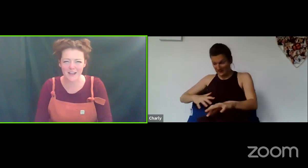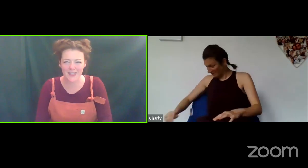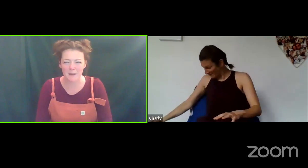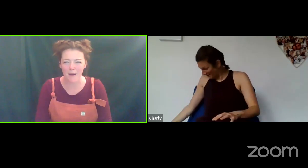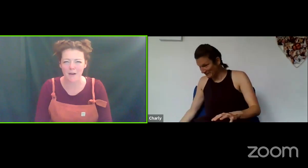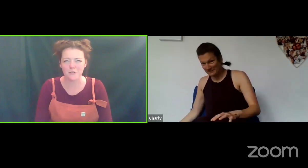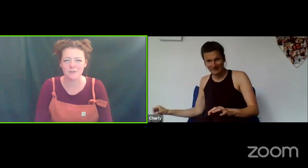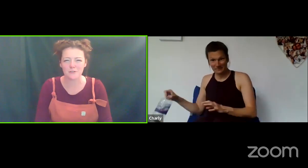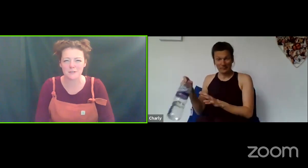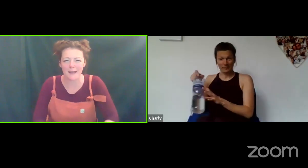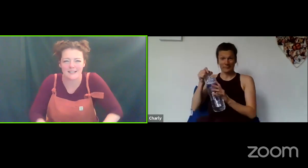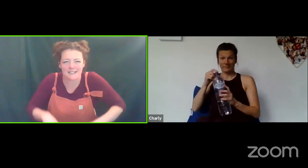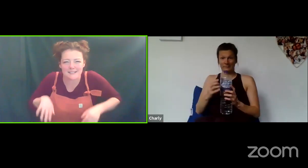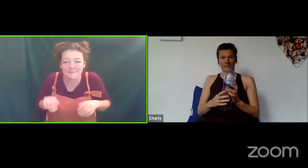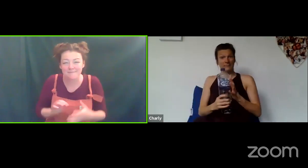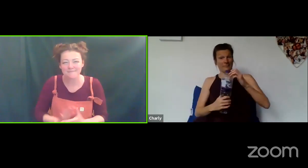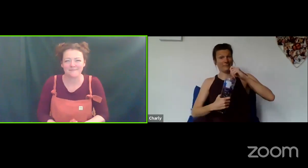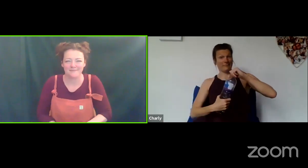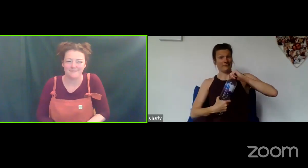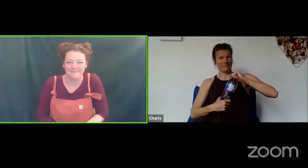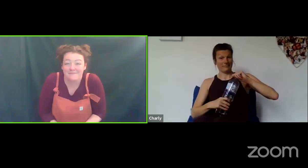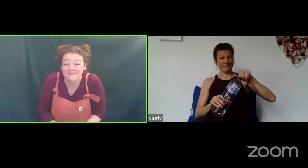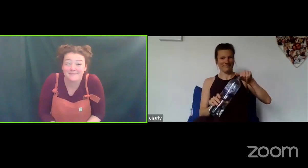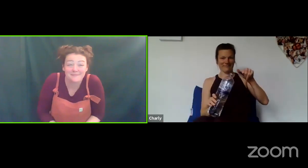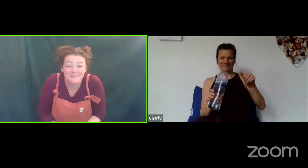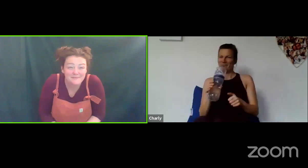really think about how you use your space.